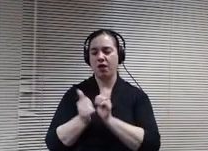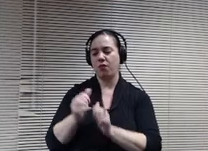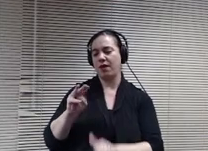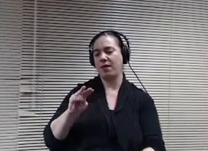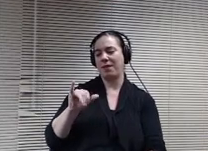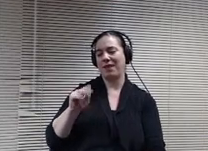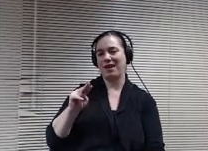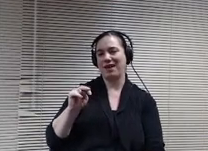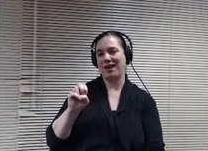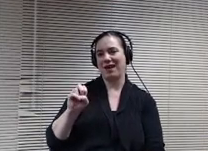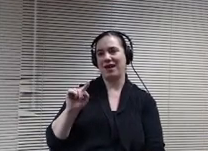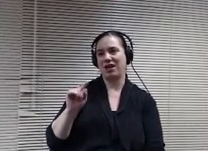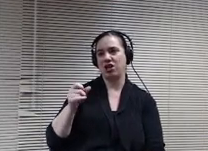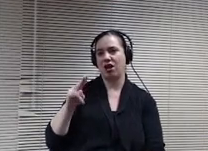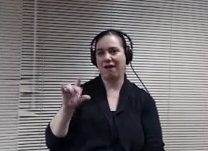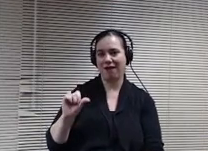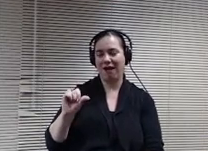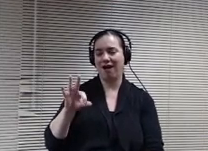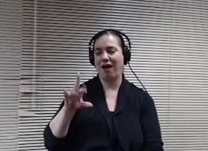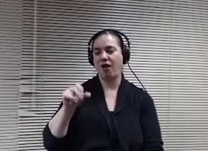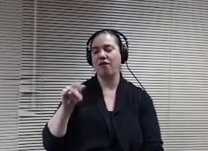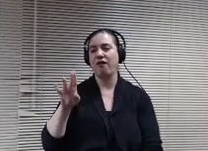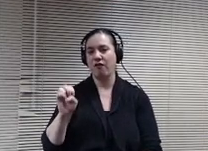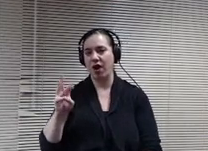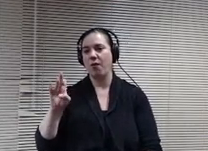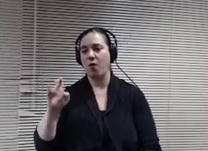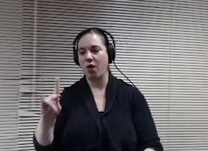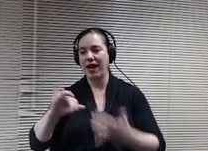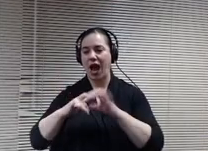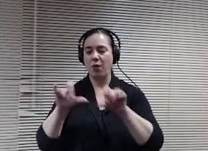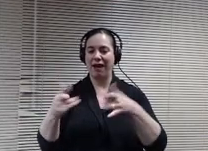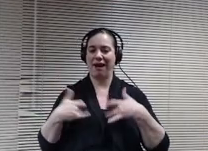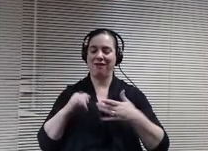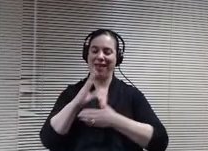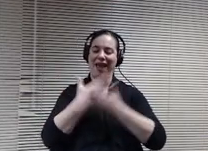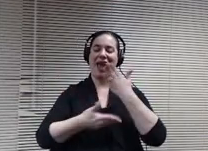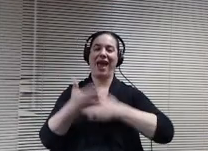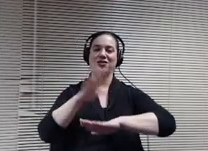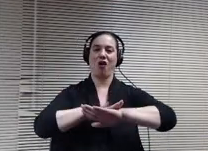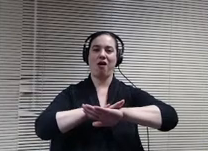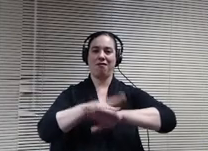say. How do we actually use those hands on applied learnings to drive a differentiated learning experience for our students?